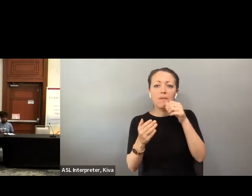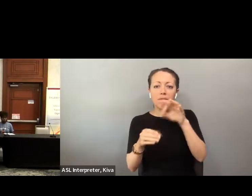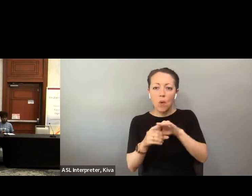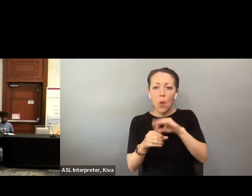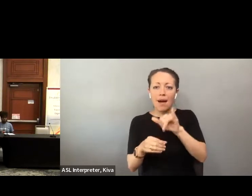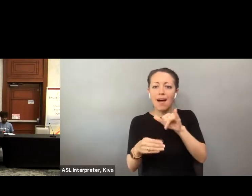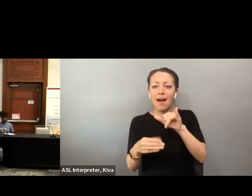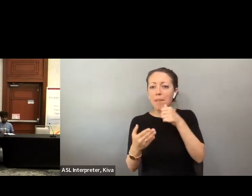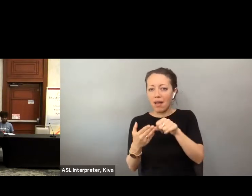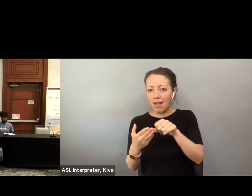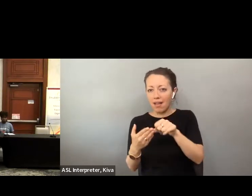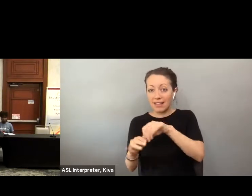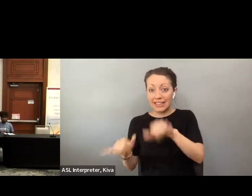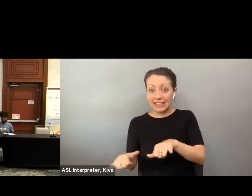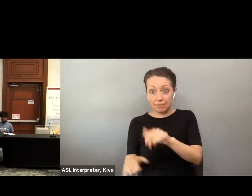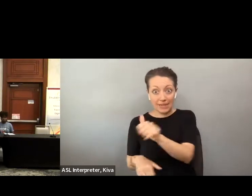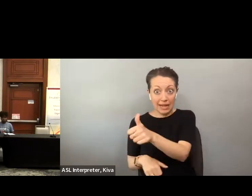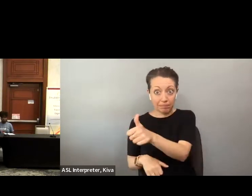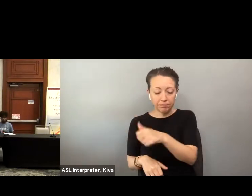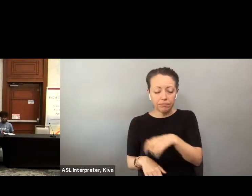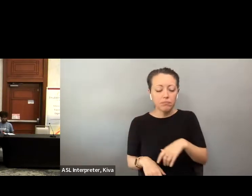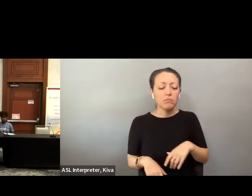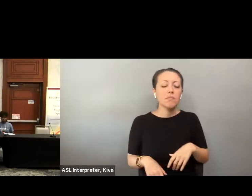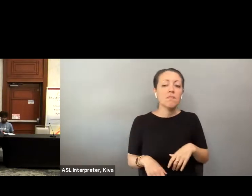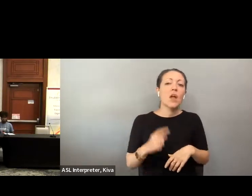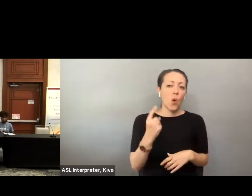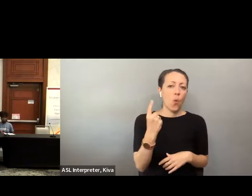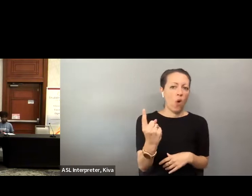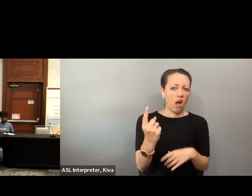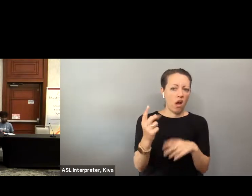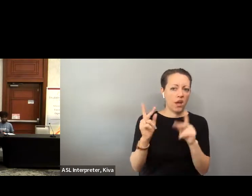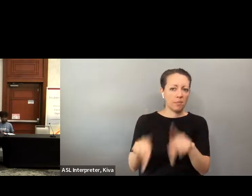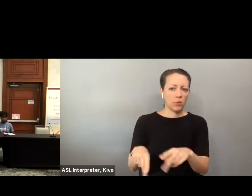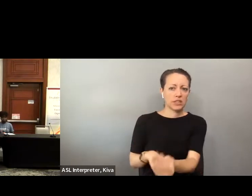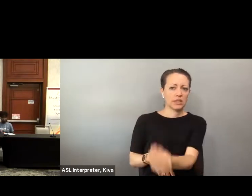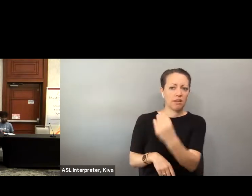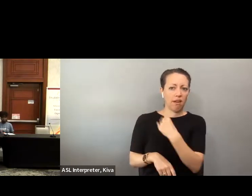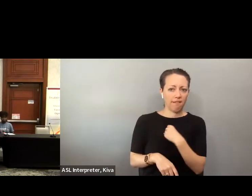. In the primary election we had ten voters request use of the accessible vote by mail system and I believe we had